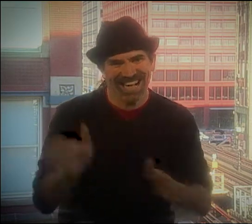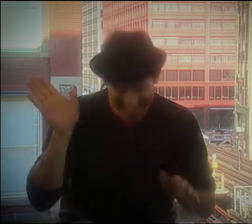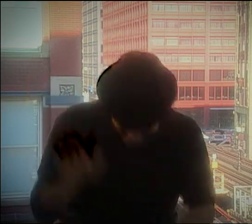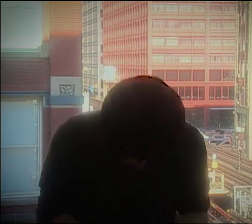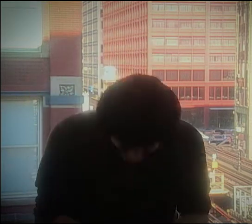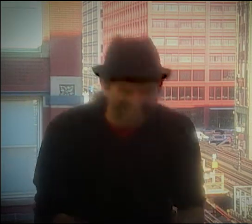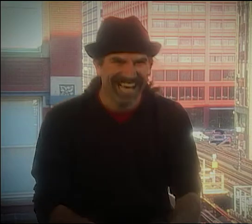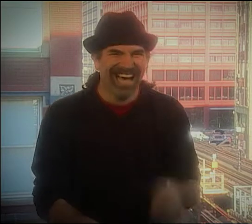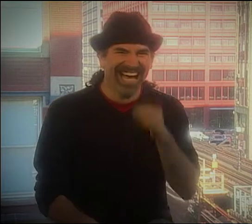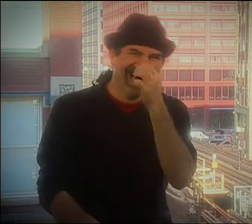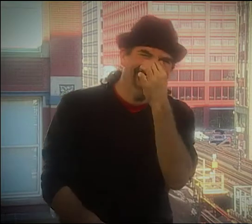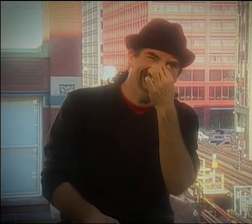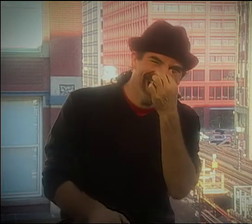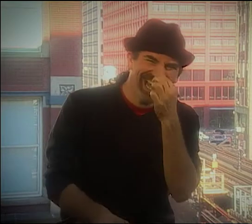SORT OF A MOTIVATION.